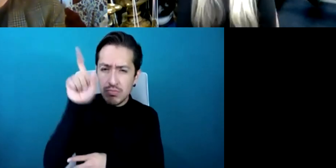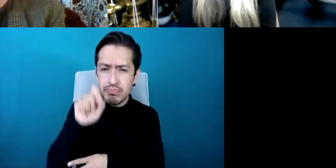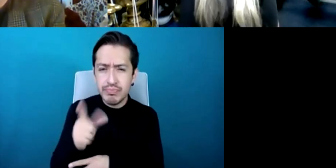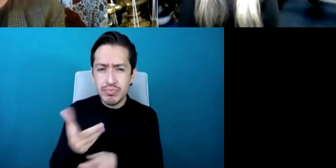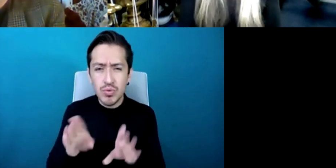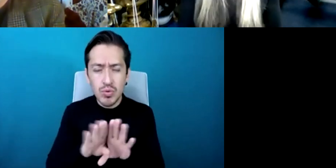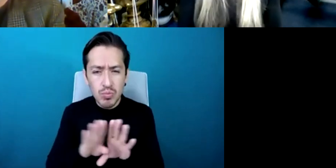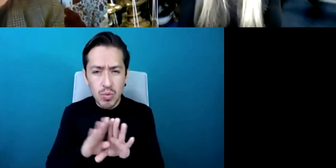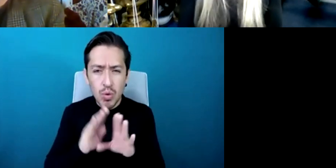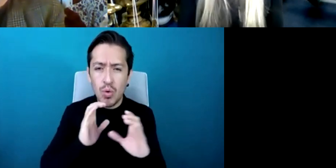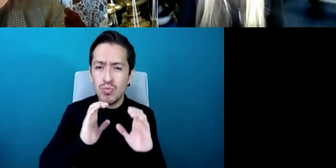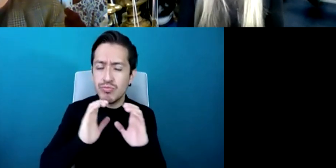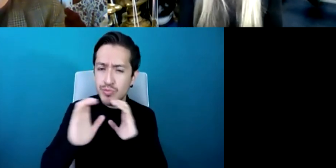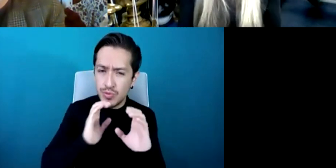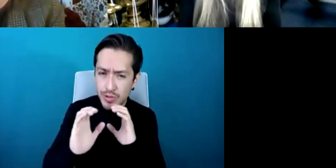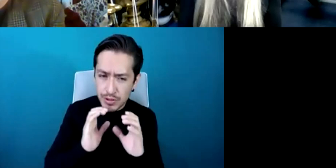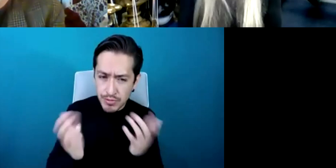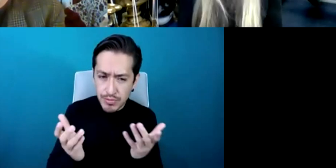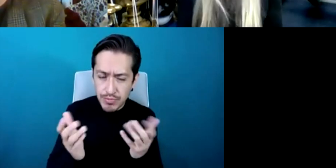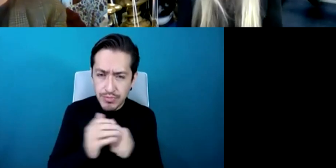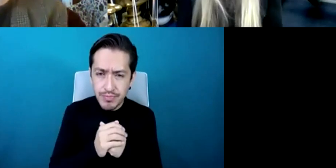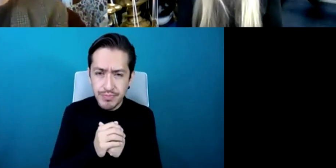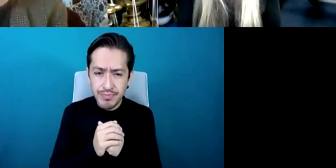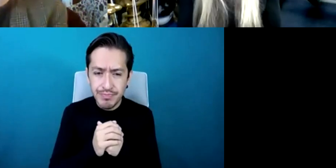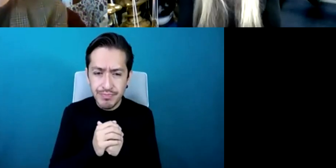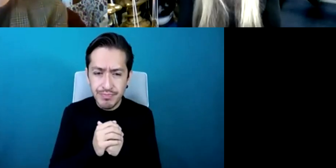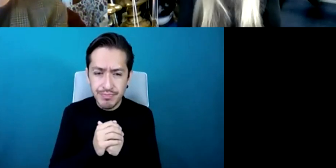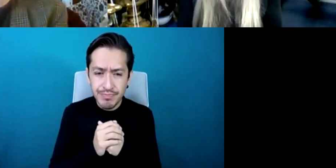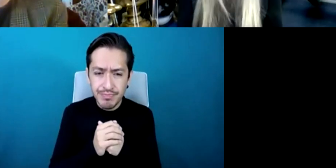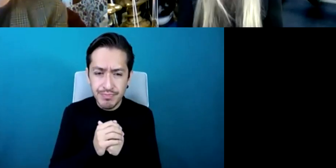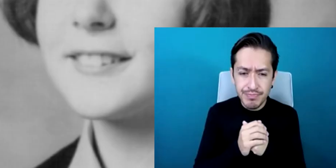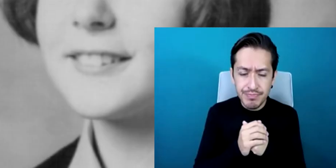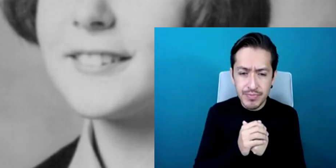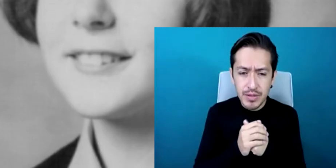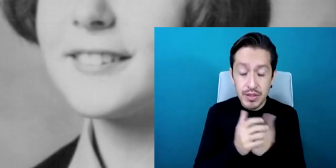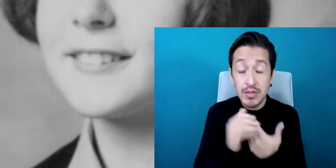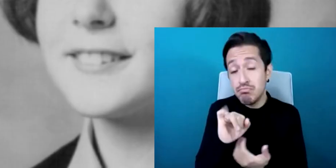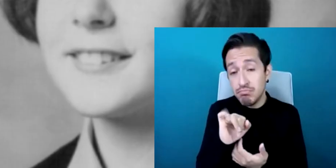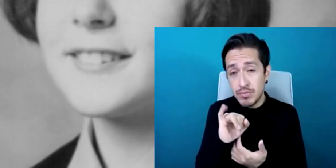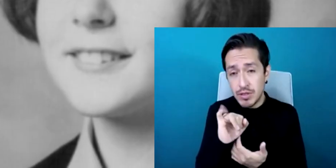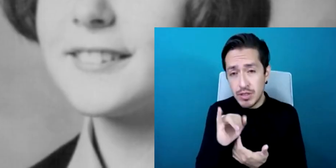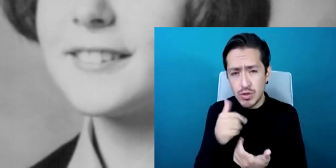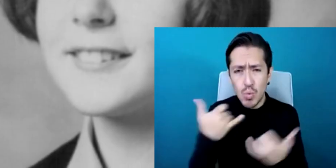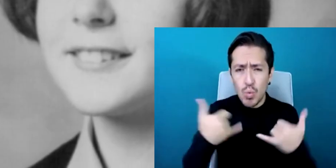It is and in a way I was so fortunate when I was young to go to a school in the north of